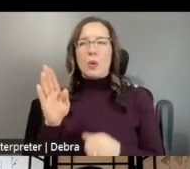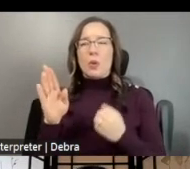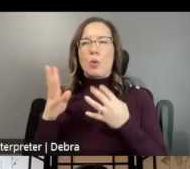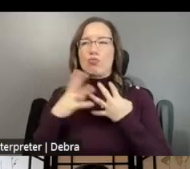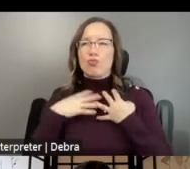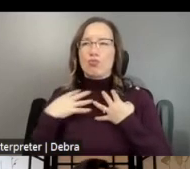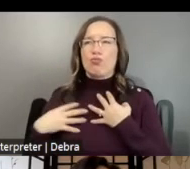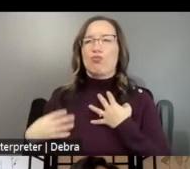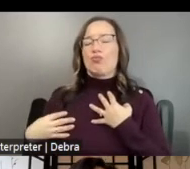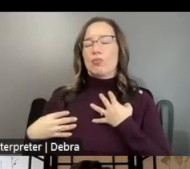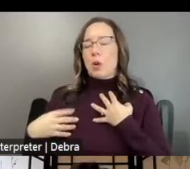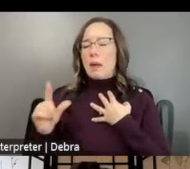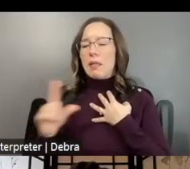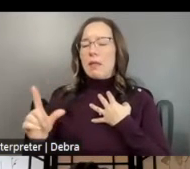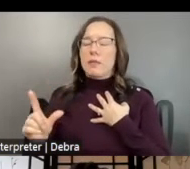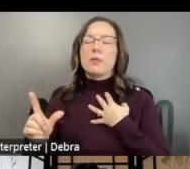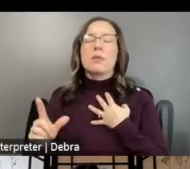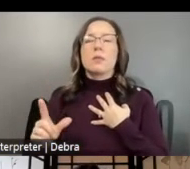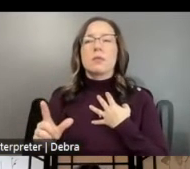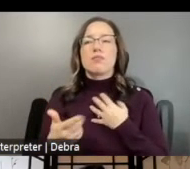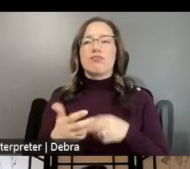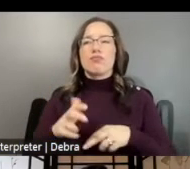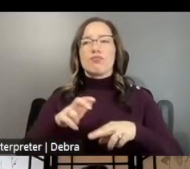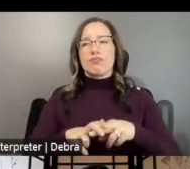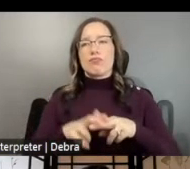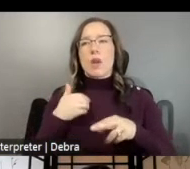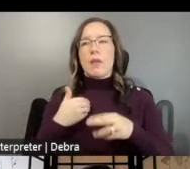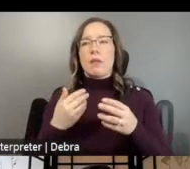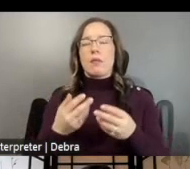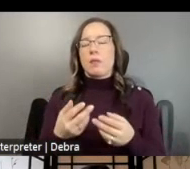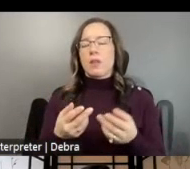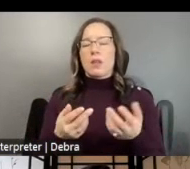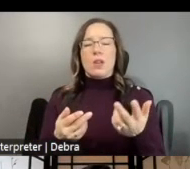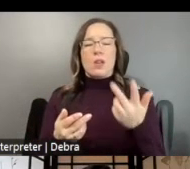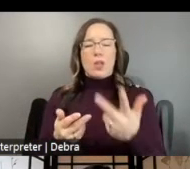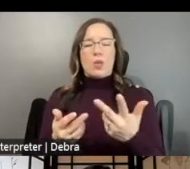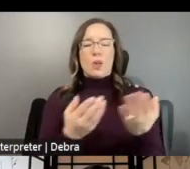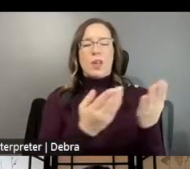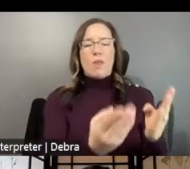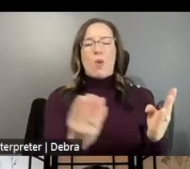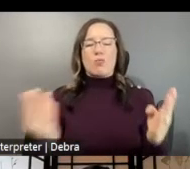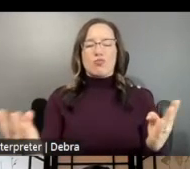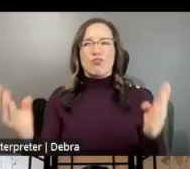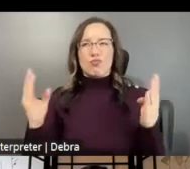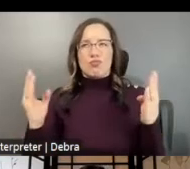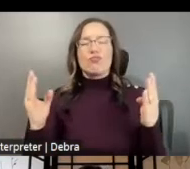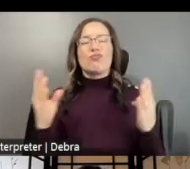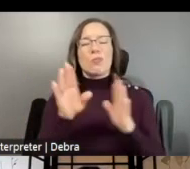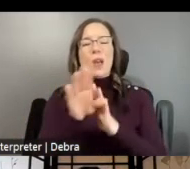LEFT SHOULDER. AND I'M SEATED AND I HAVE A TRIFOLD SCREEN BEHIND ME .I WILL QUICKLY GUIDE